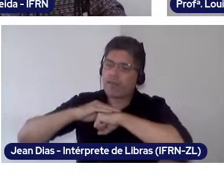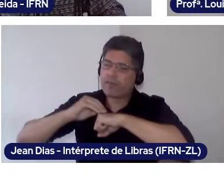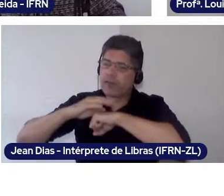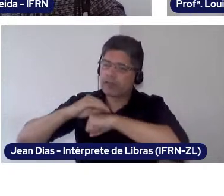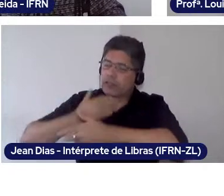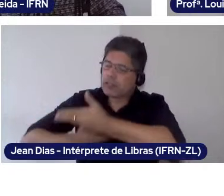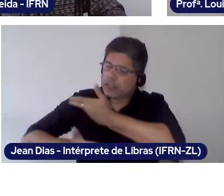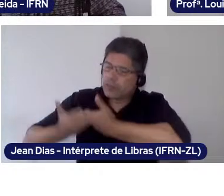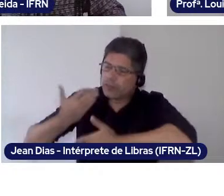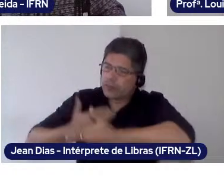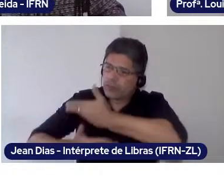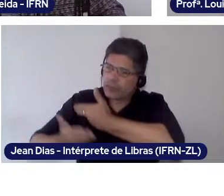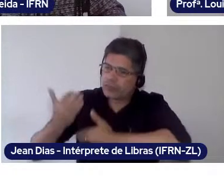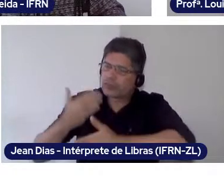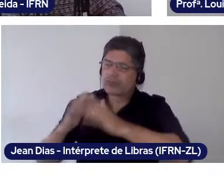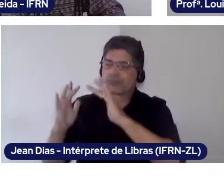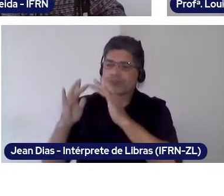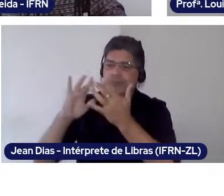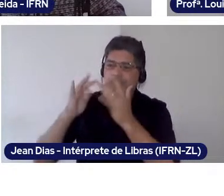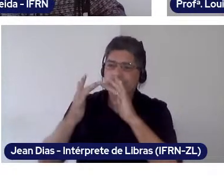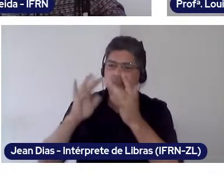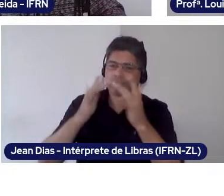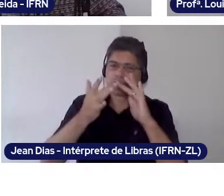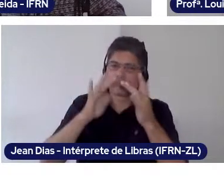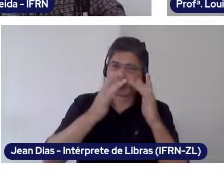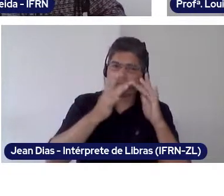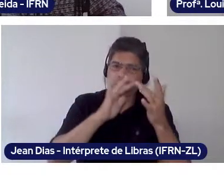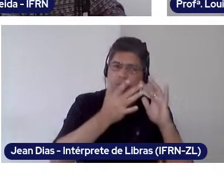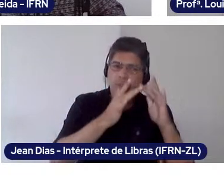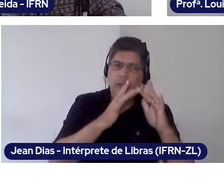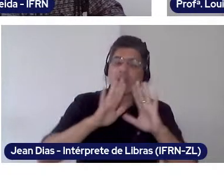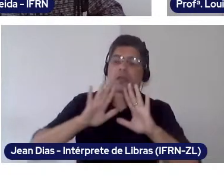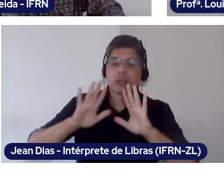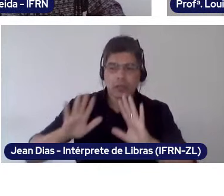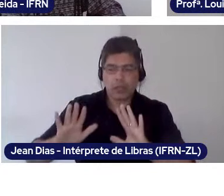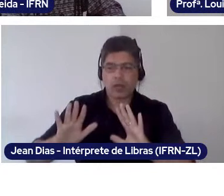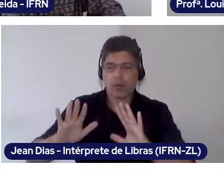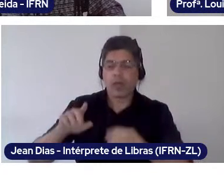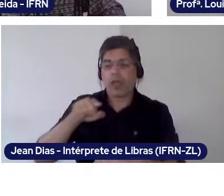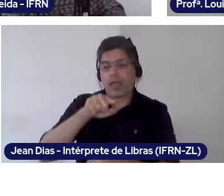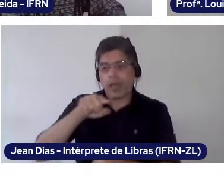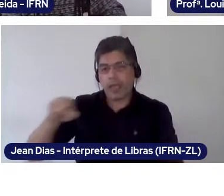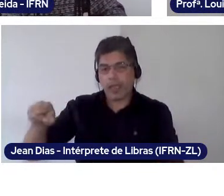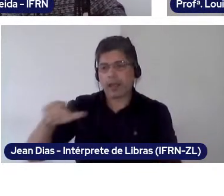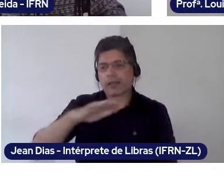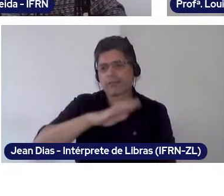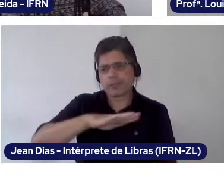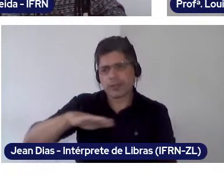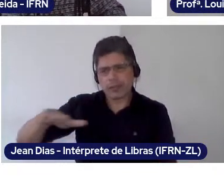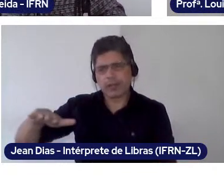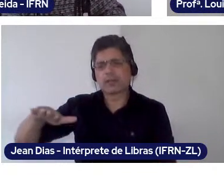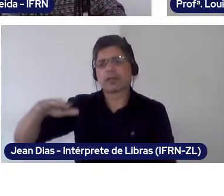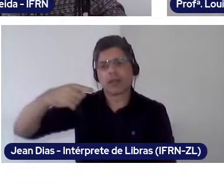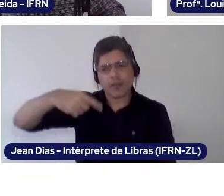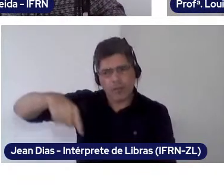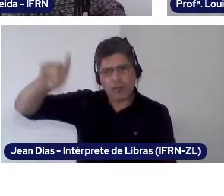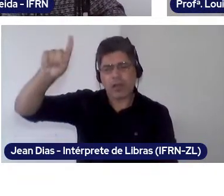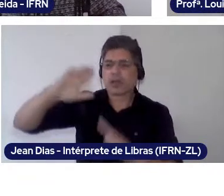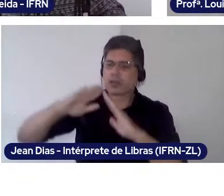So, kids go to school to know and to think about the world.